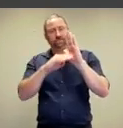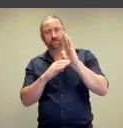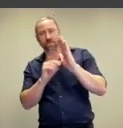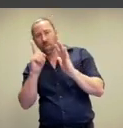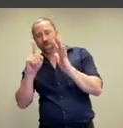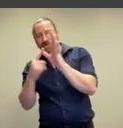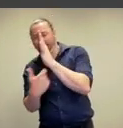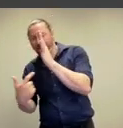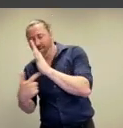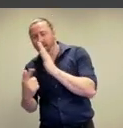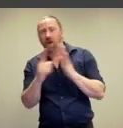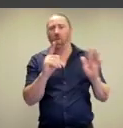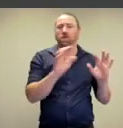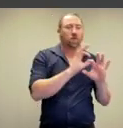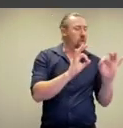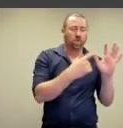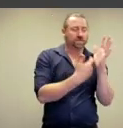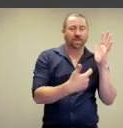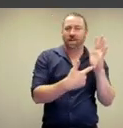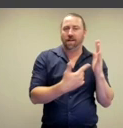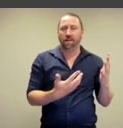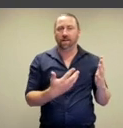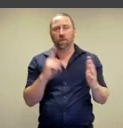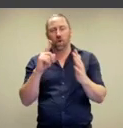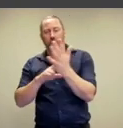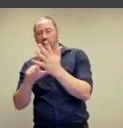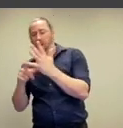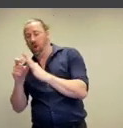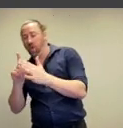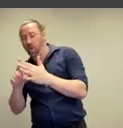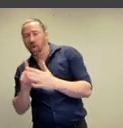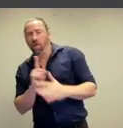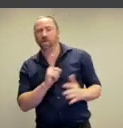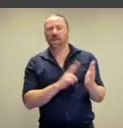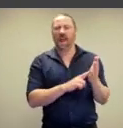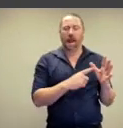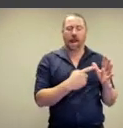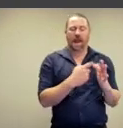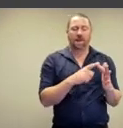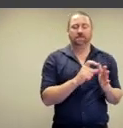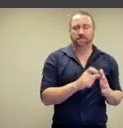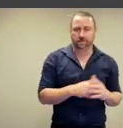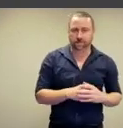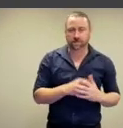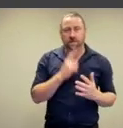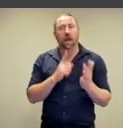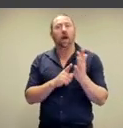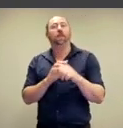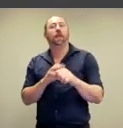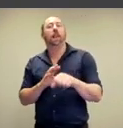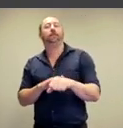in the way that we define what is art and what isn't art, what is nude, and what